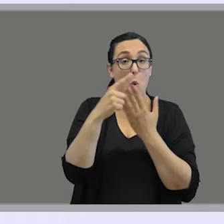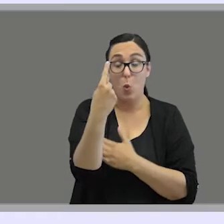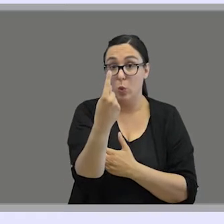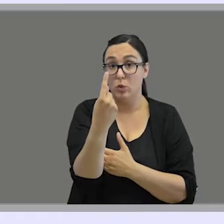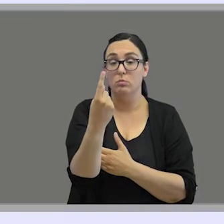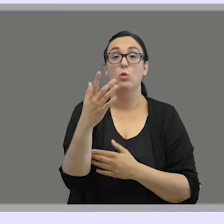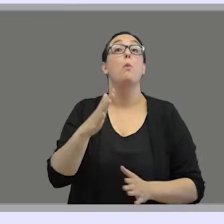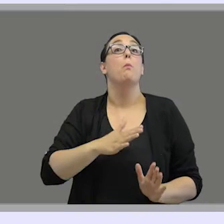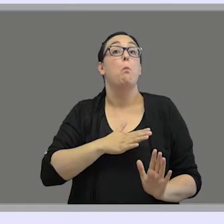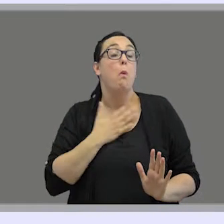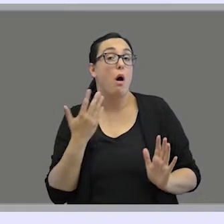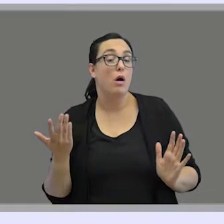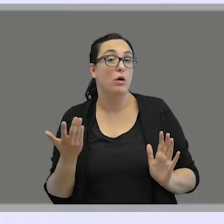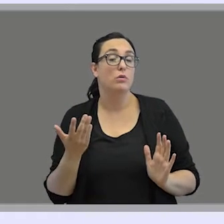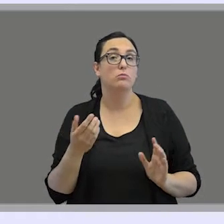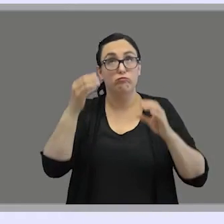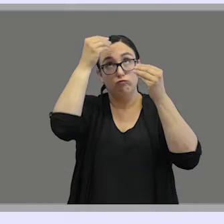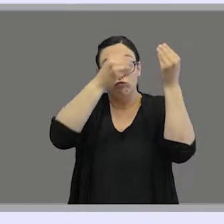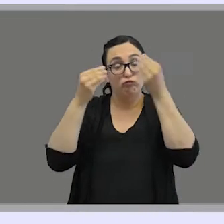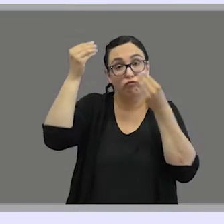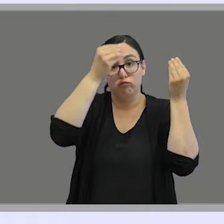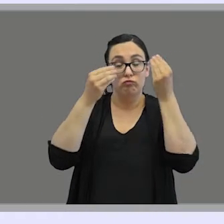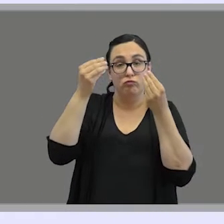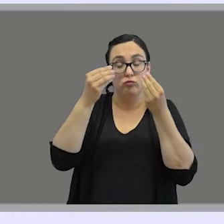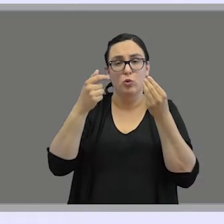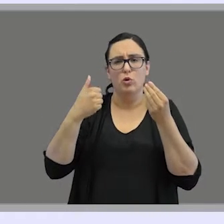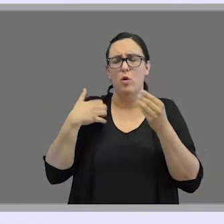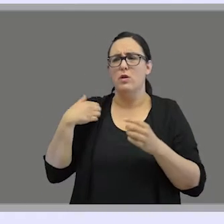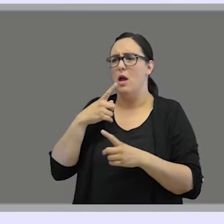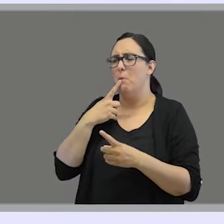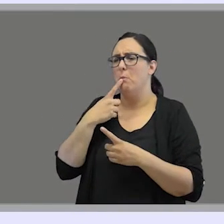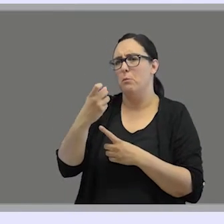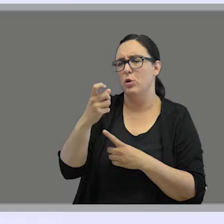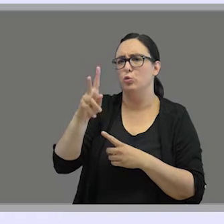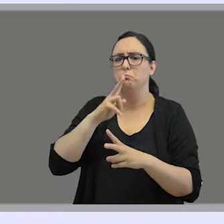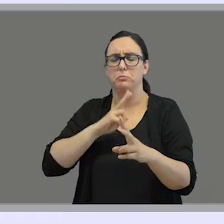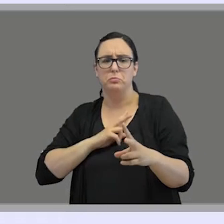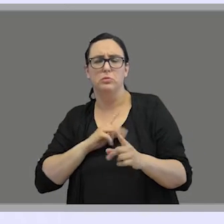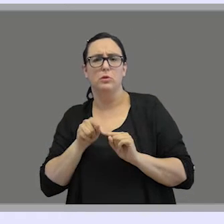Maybe you're wondering after the question that you just answered,